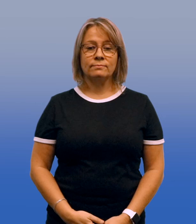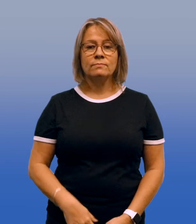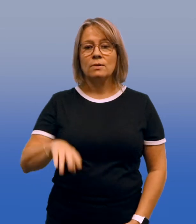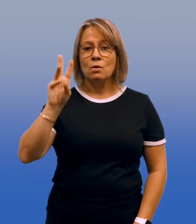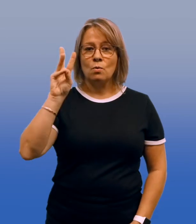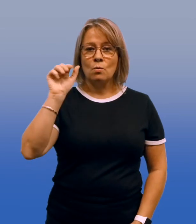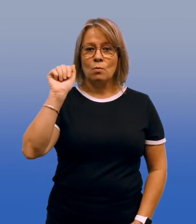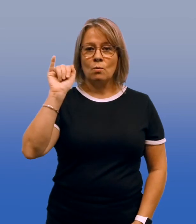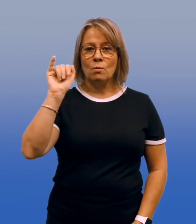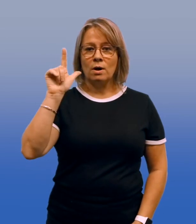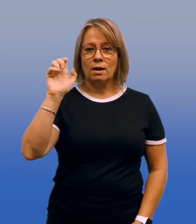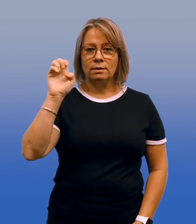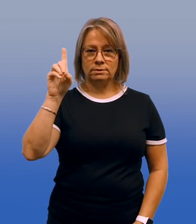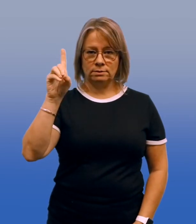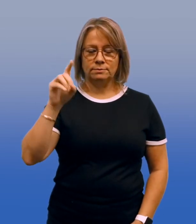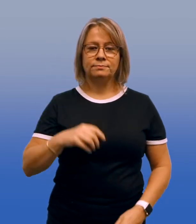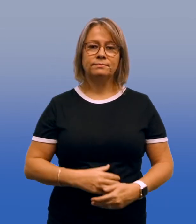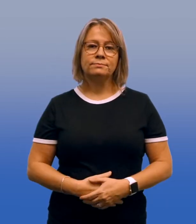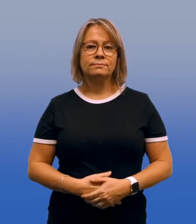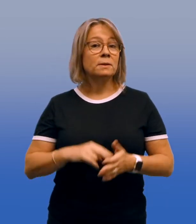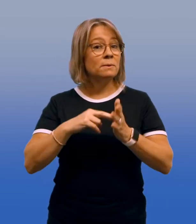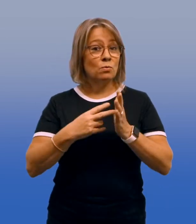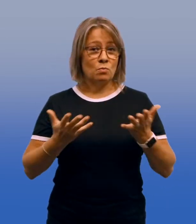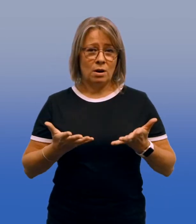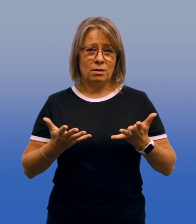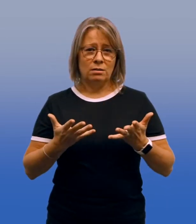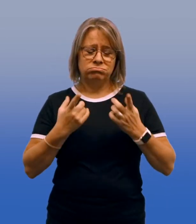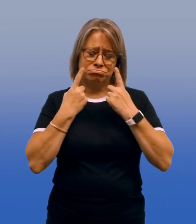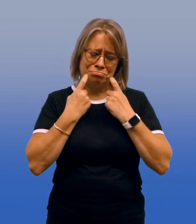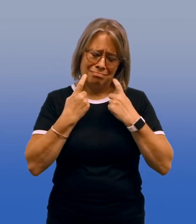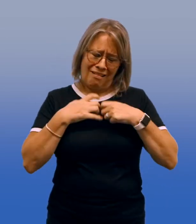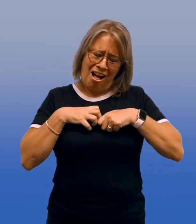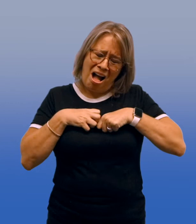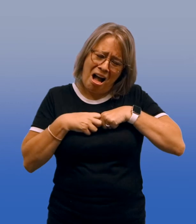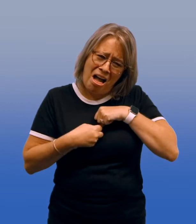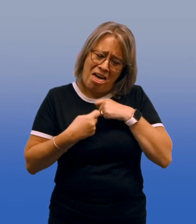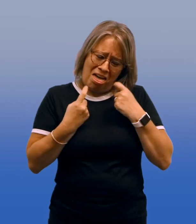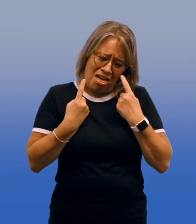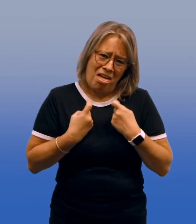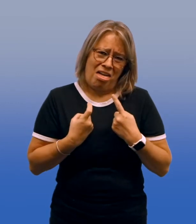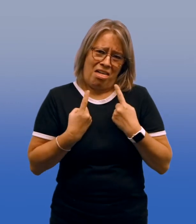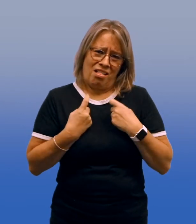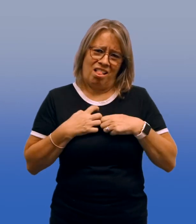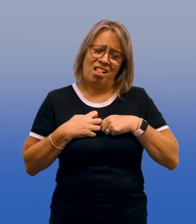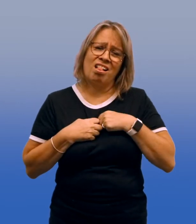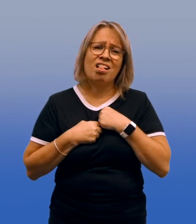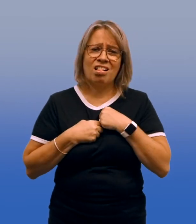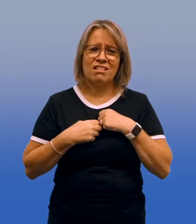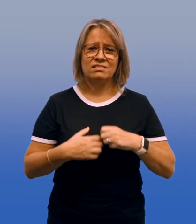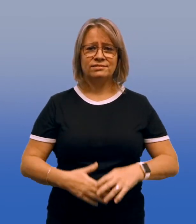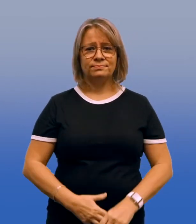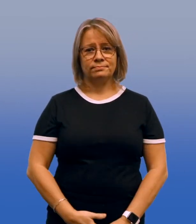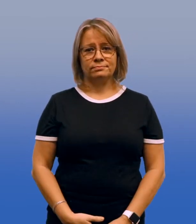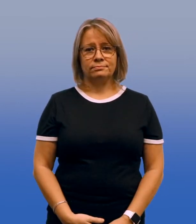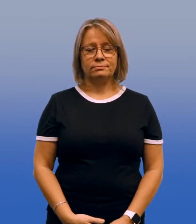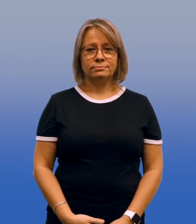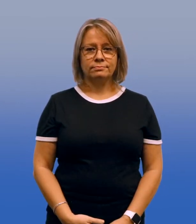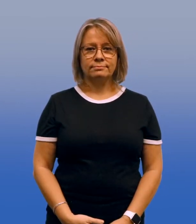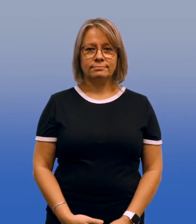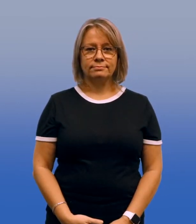Wailed means to sob due to grief or heartbreak.